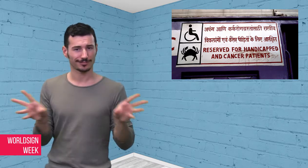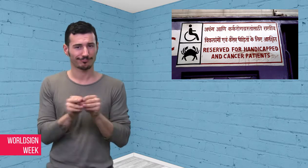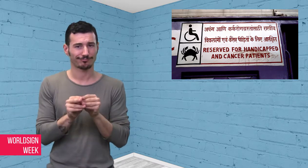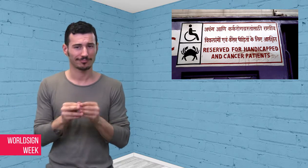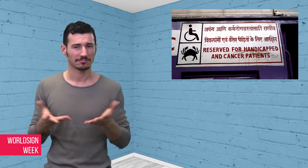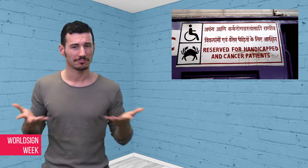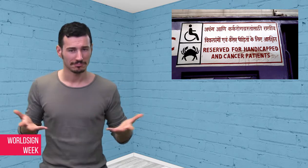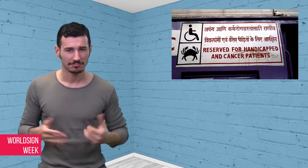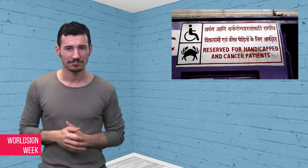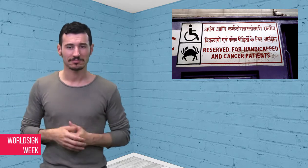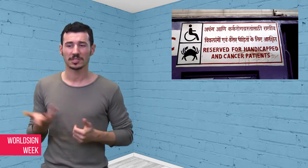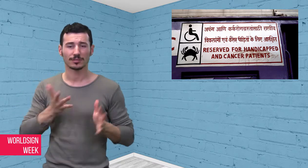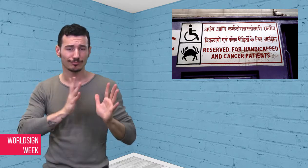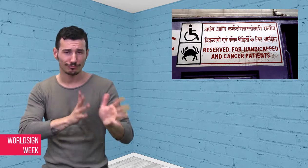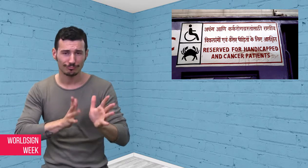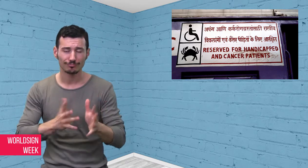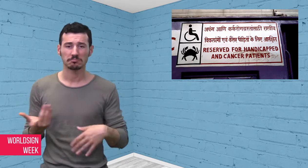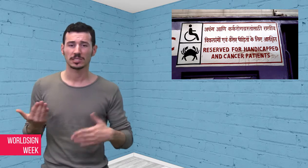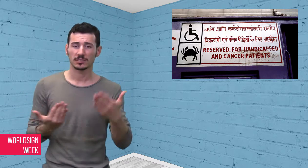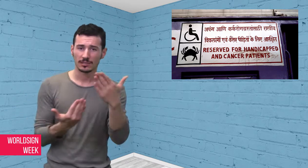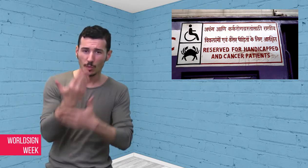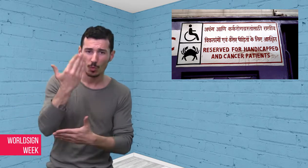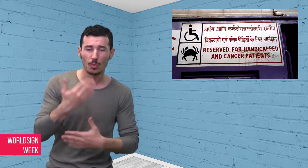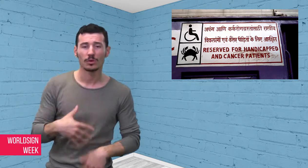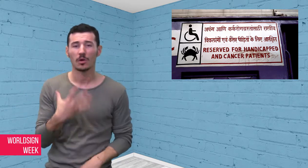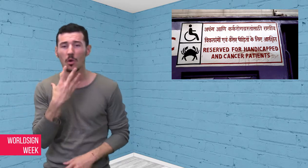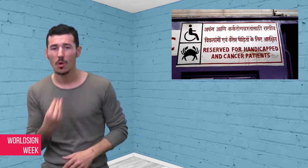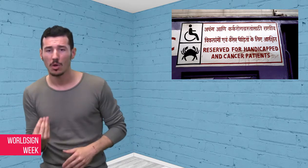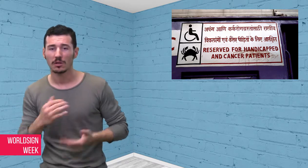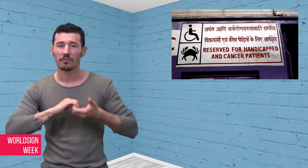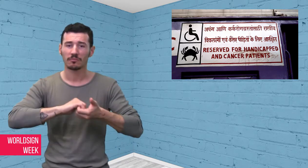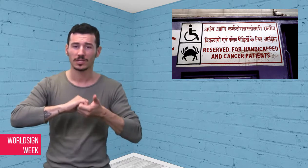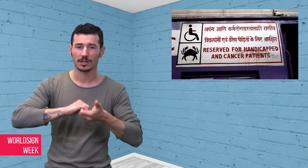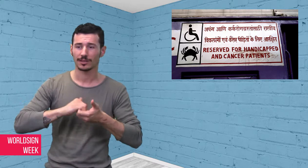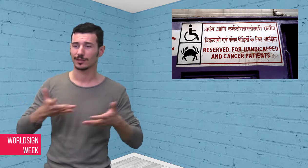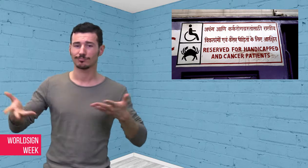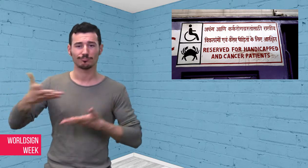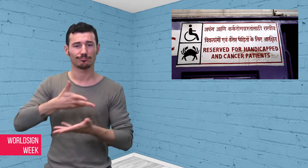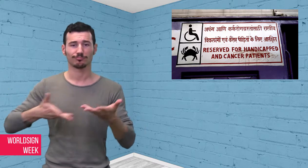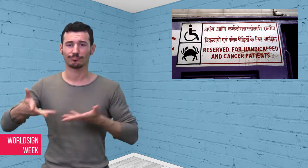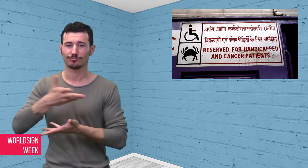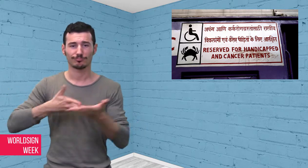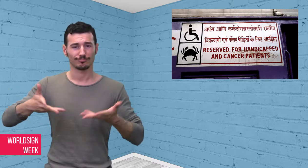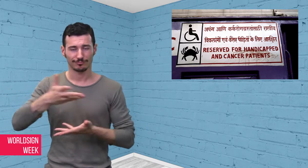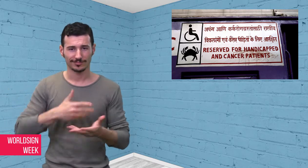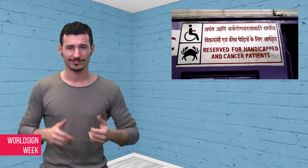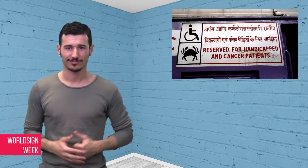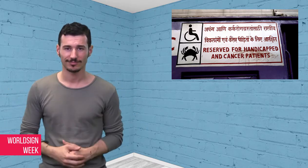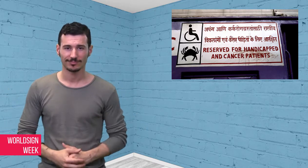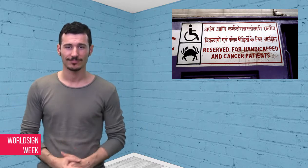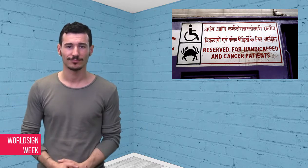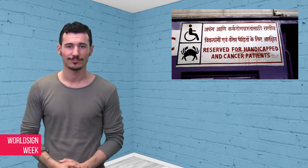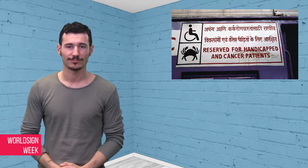club - they travel while socializing at the same time - meet old friends